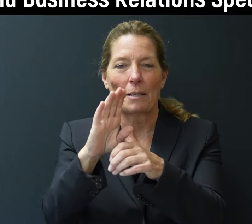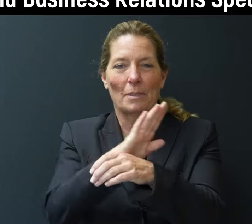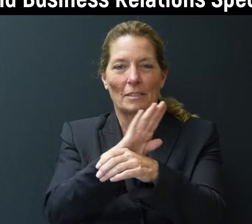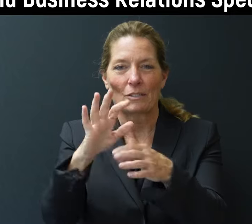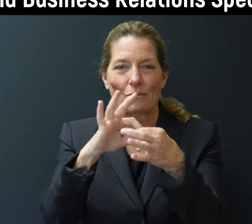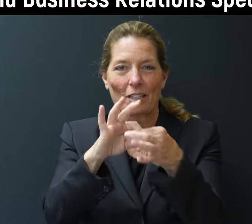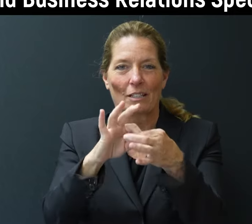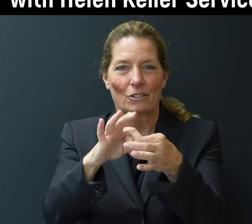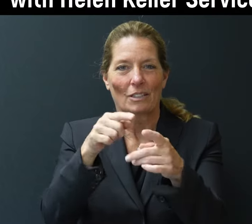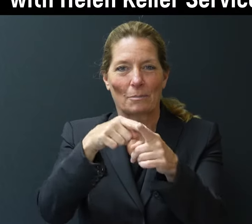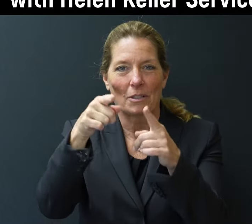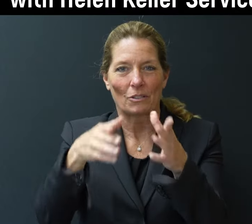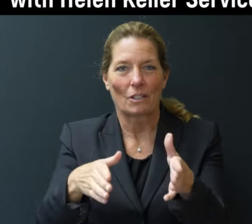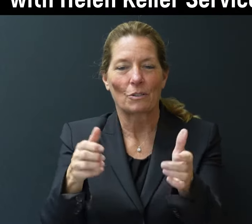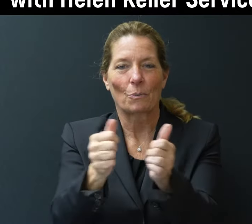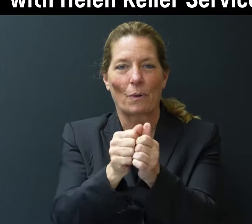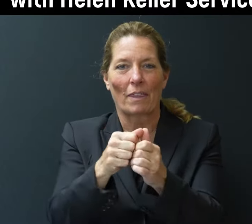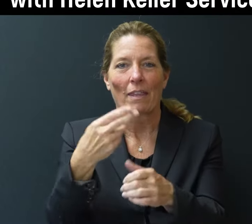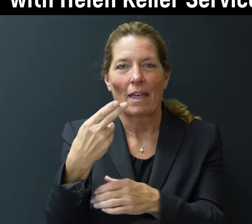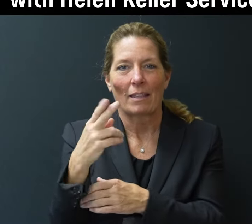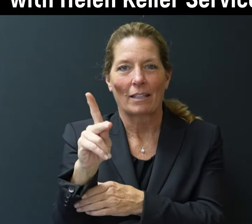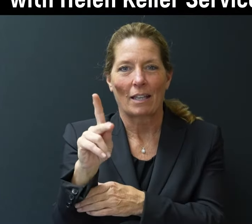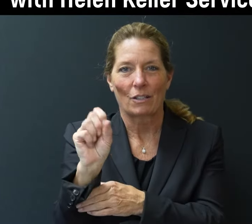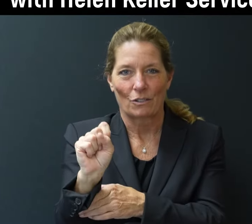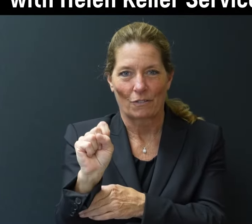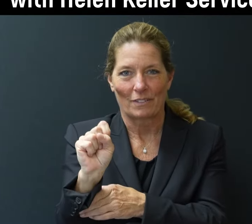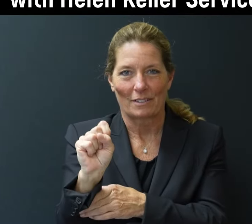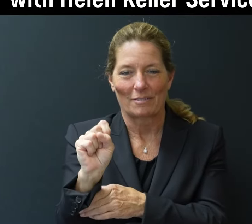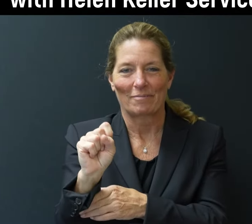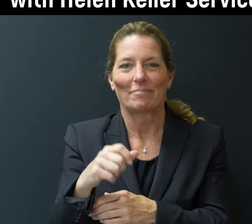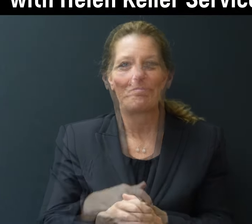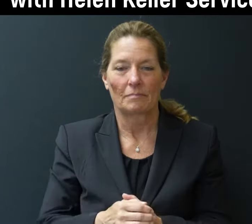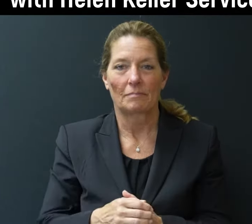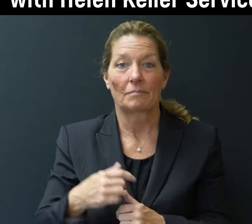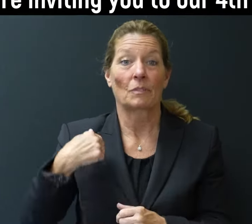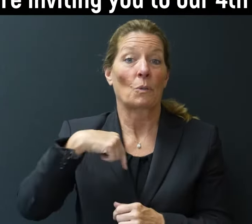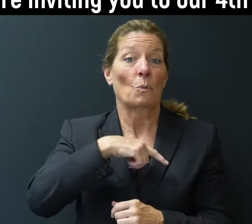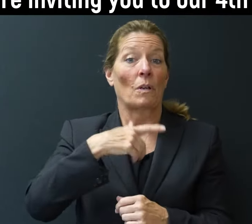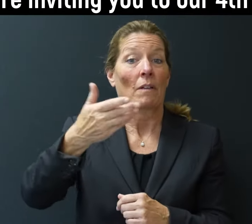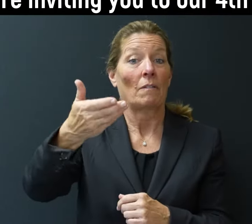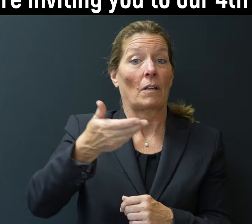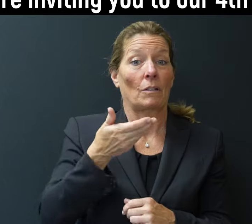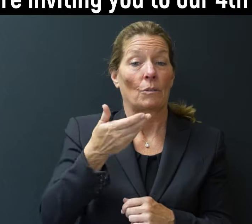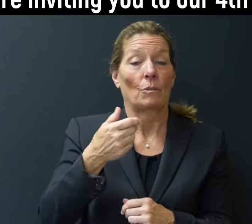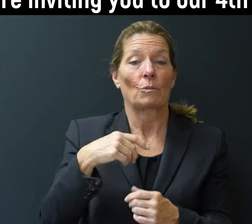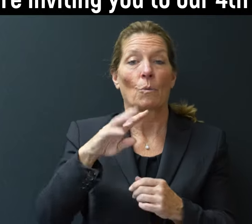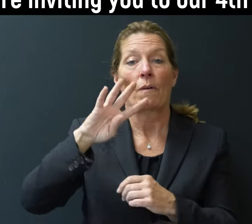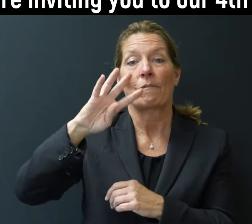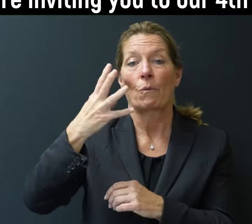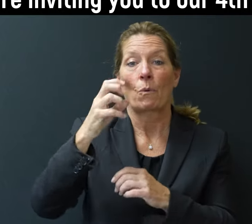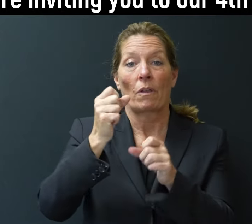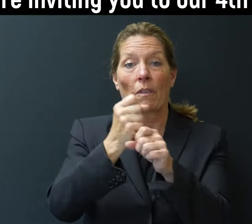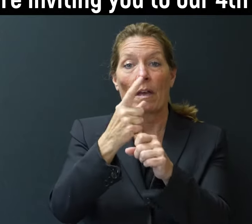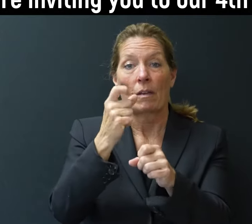Specialist with Helen Keller Services. We’re inviting you to our 4th annual